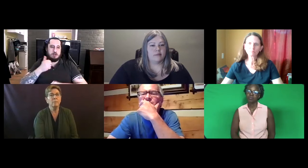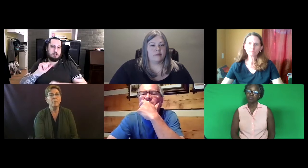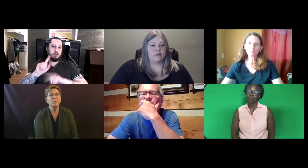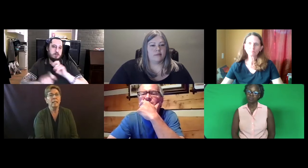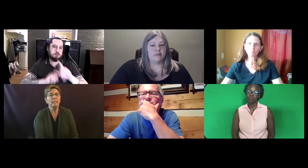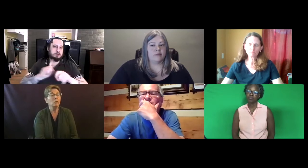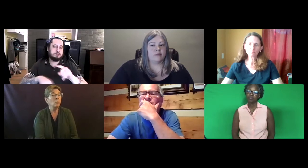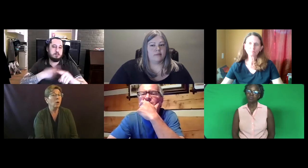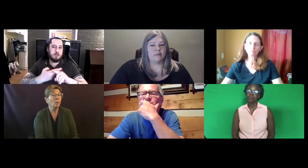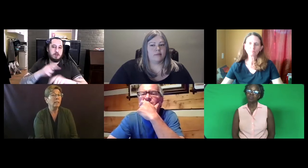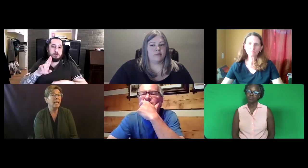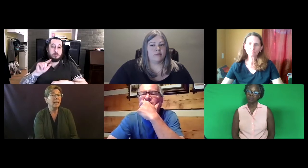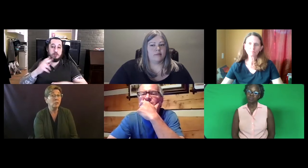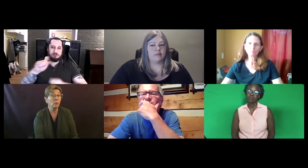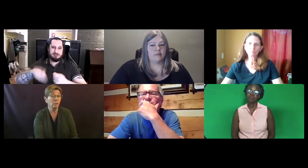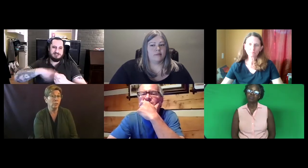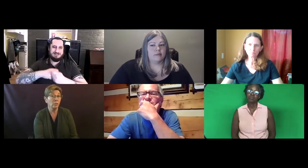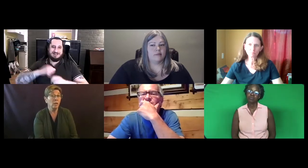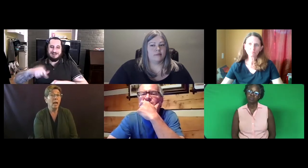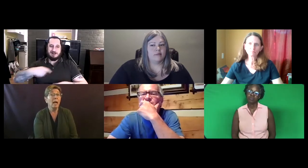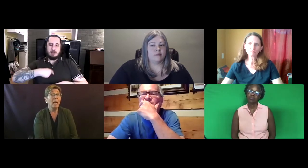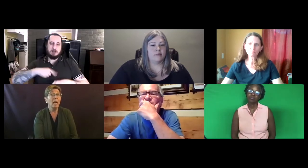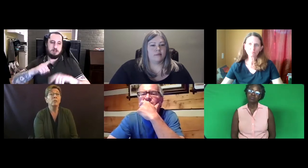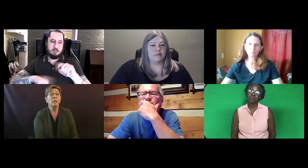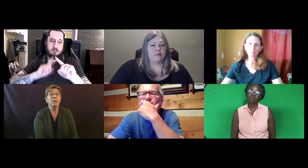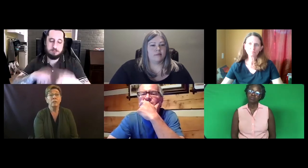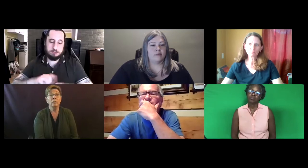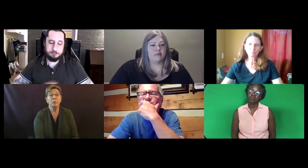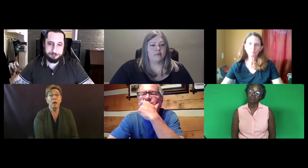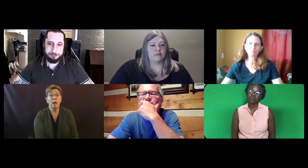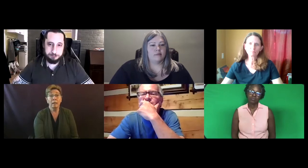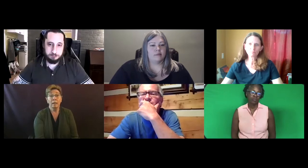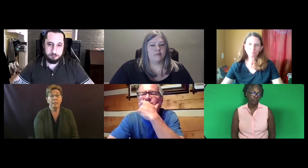Some representatives who are willing to answer questions about the Utah assessment.